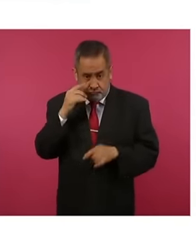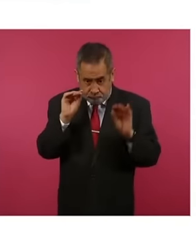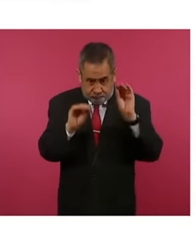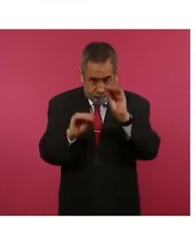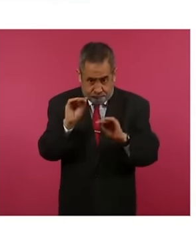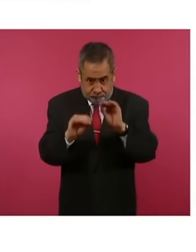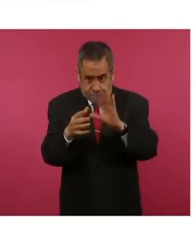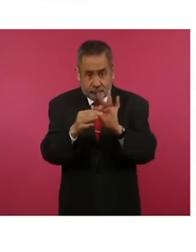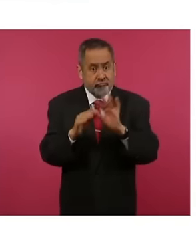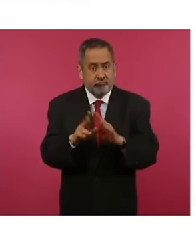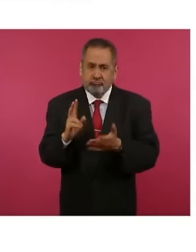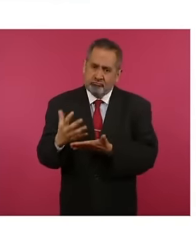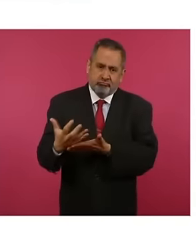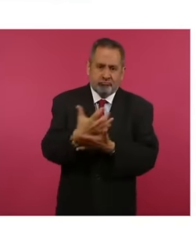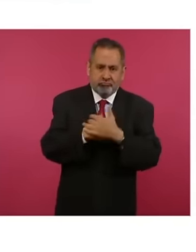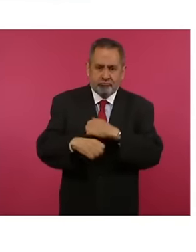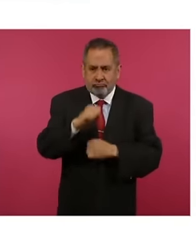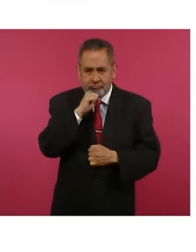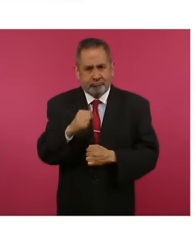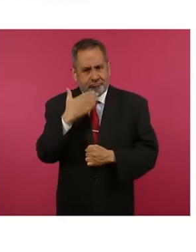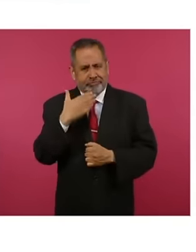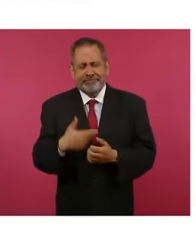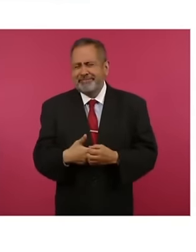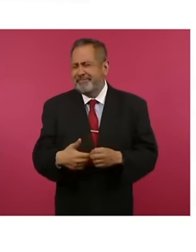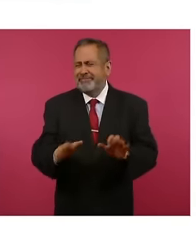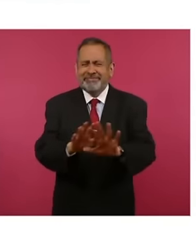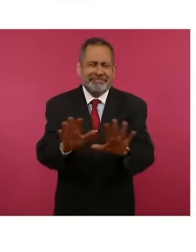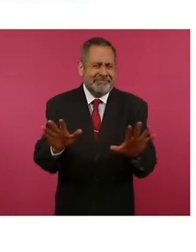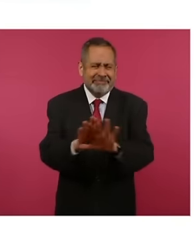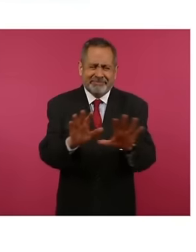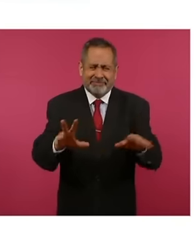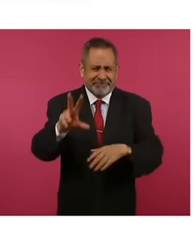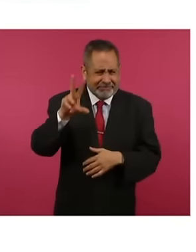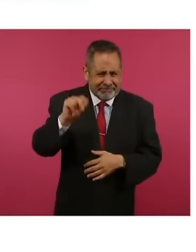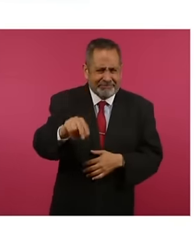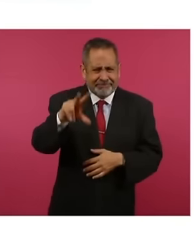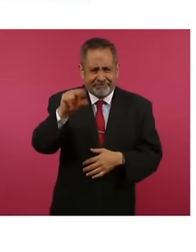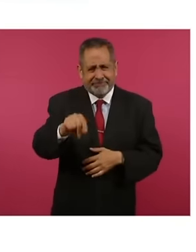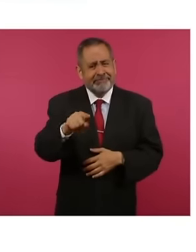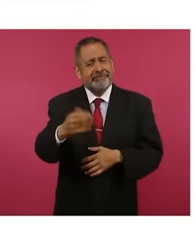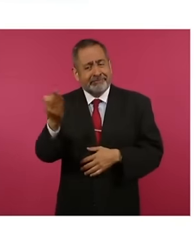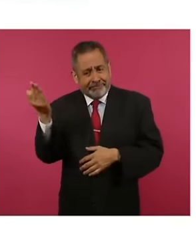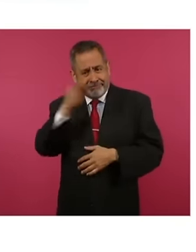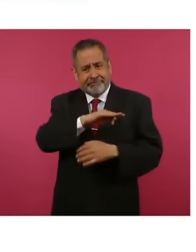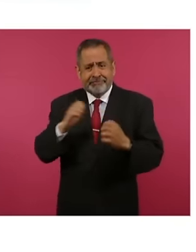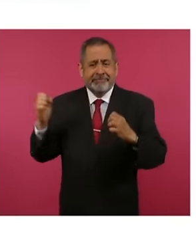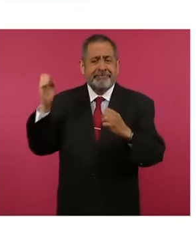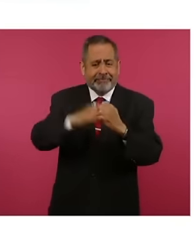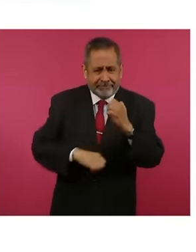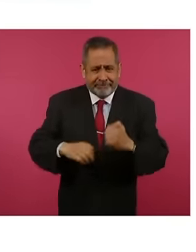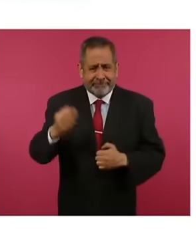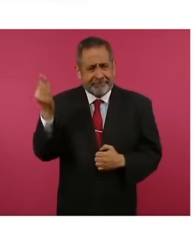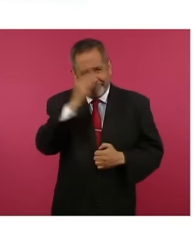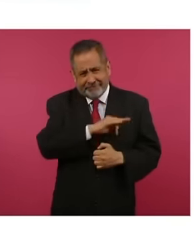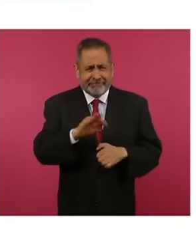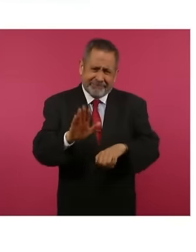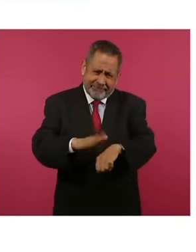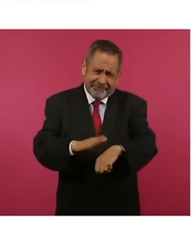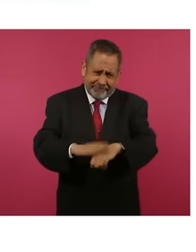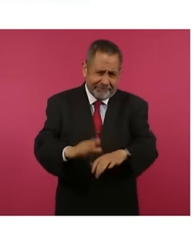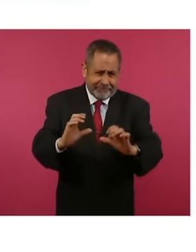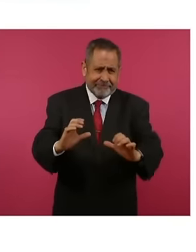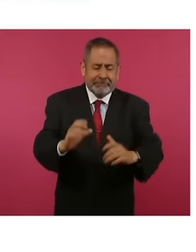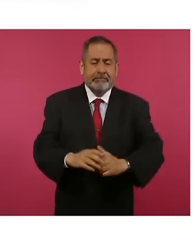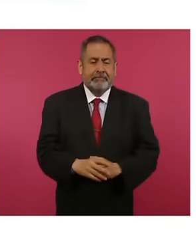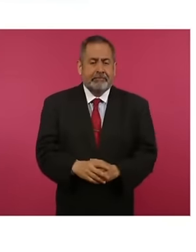that they are asked to fill out, do not do it, it is a scam here when the user registers I repeat, do not